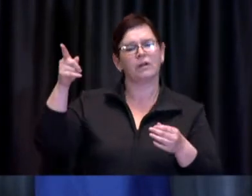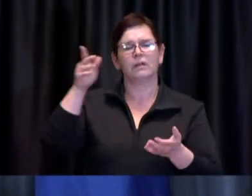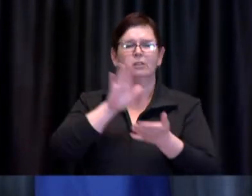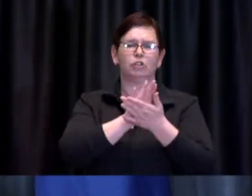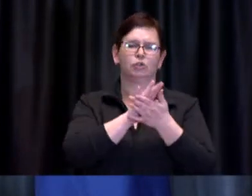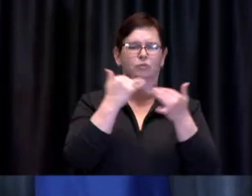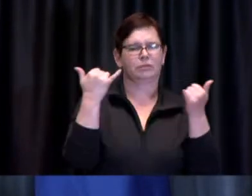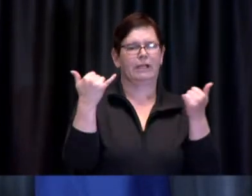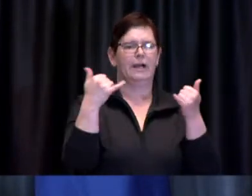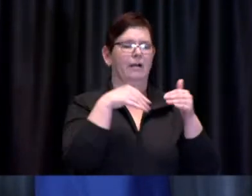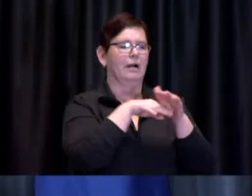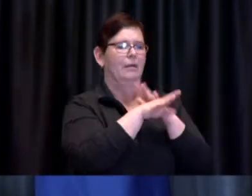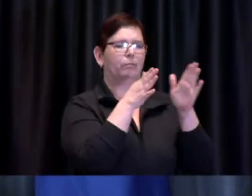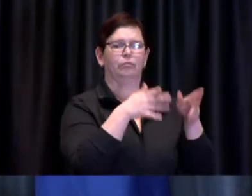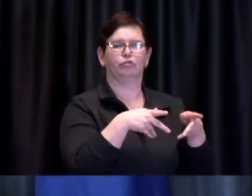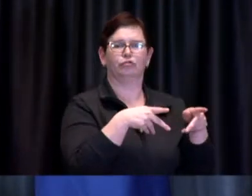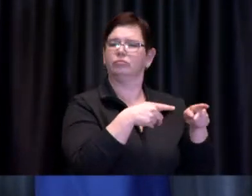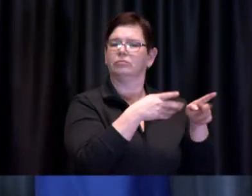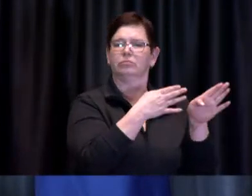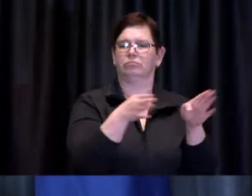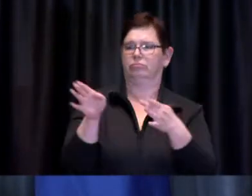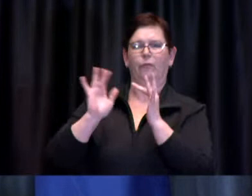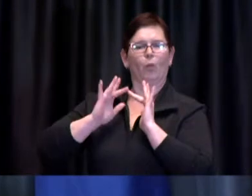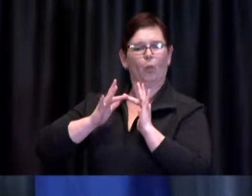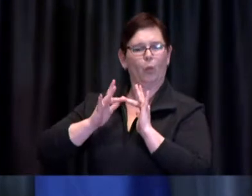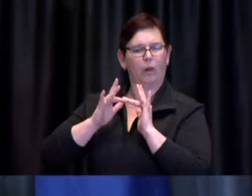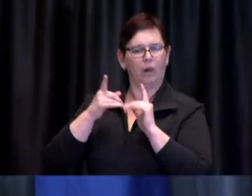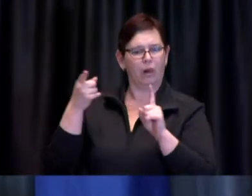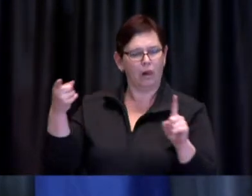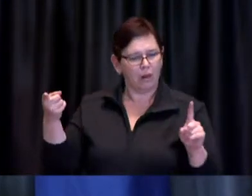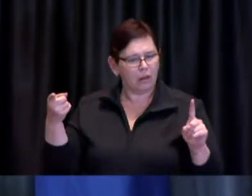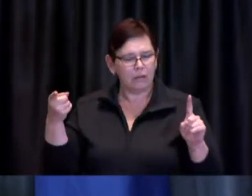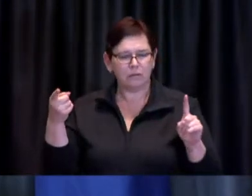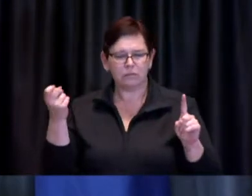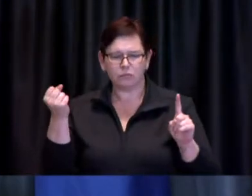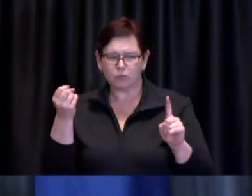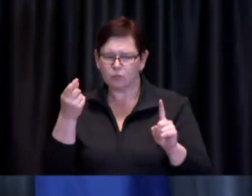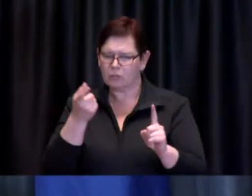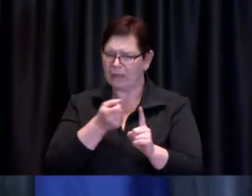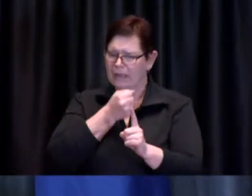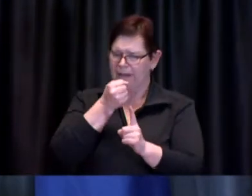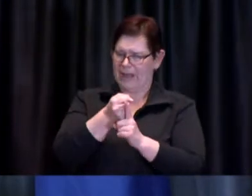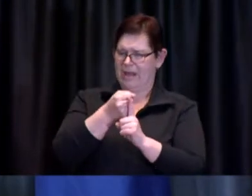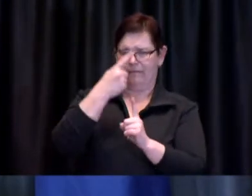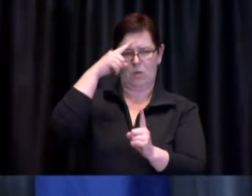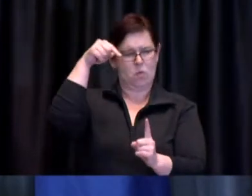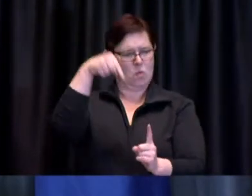I'm curious what kind of impact can that have in Toronto especially in Toronto's hotspot neighbourhoods